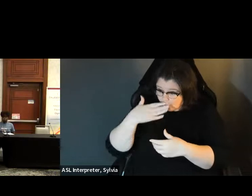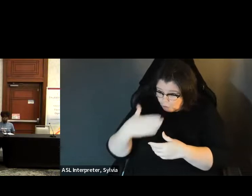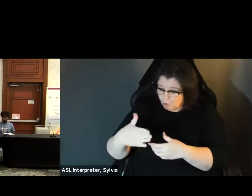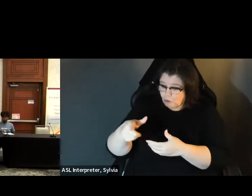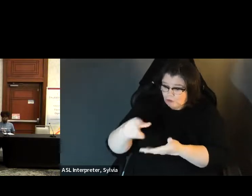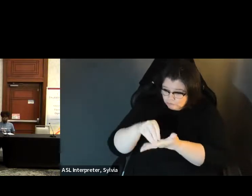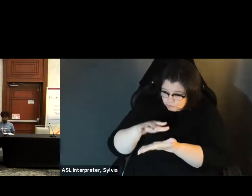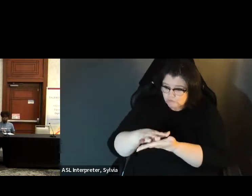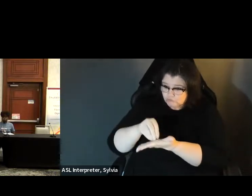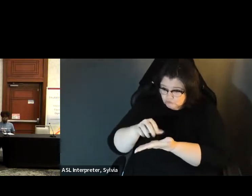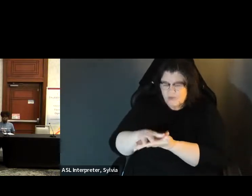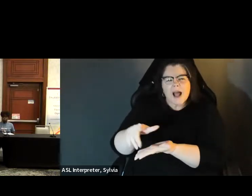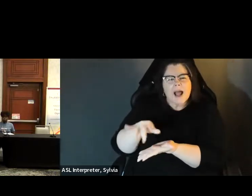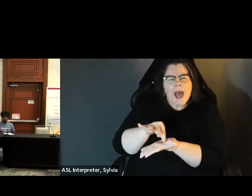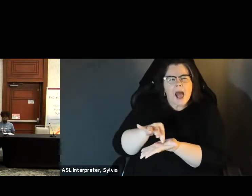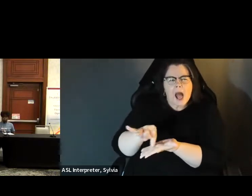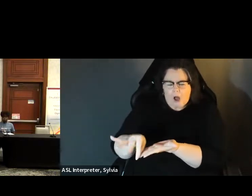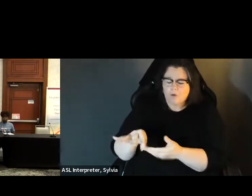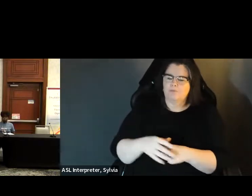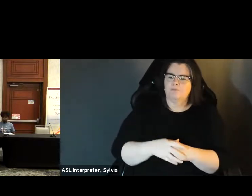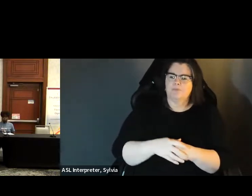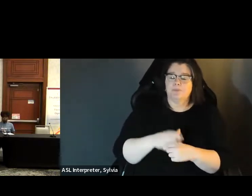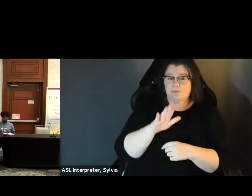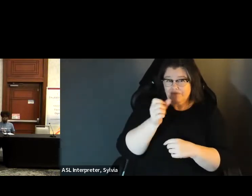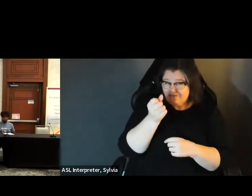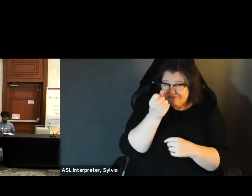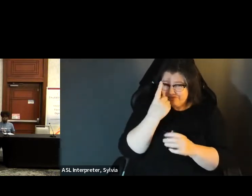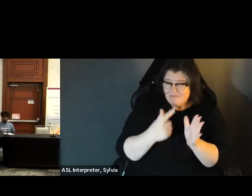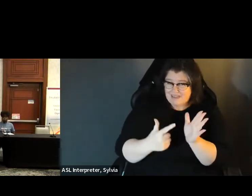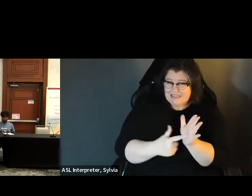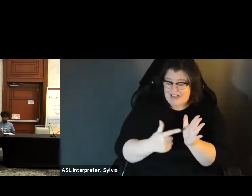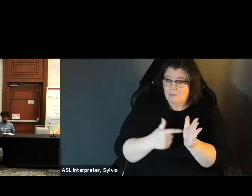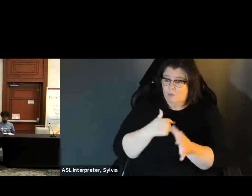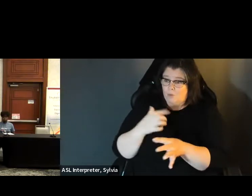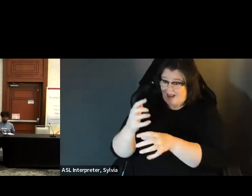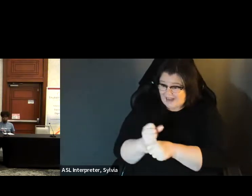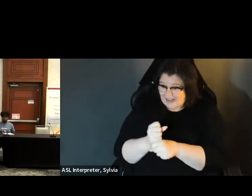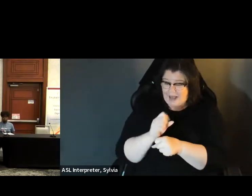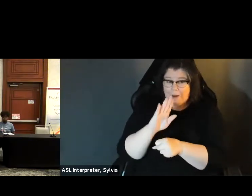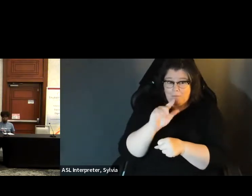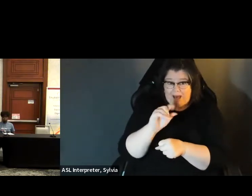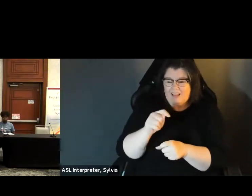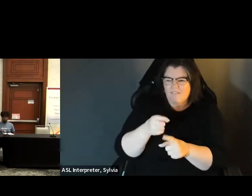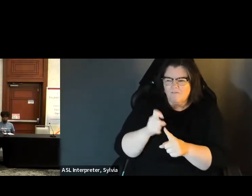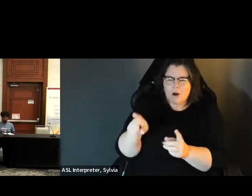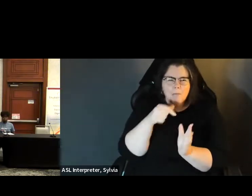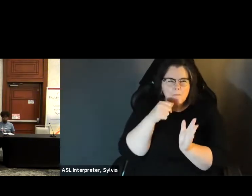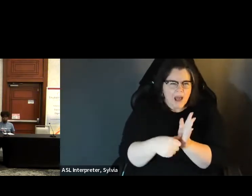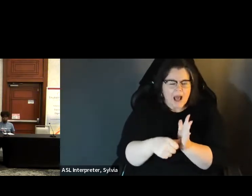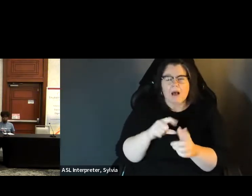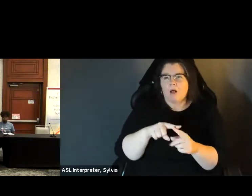the machines are counting the vote as marked by the voter. And then if the ballot needs to be -- it's called recreated, because some ballots that we receive become